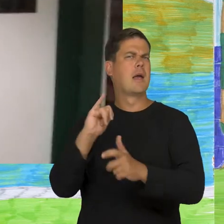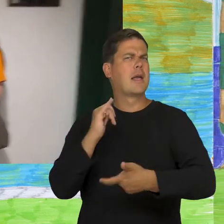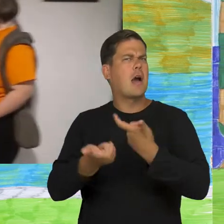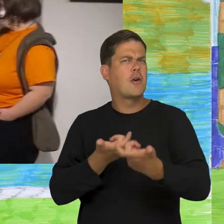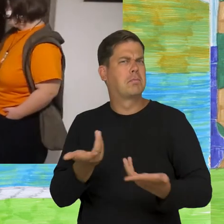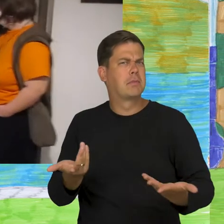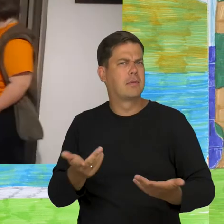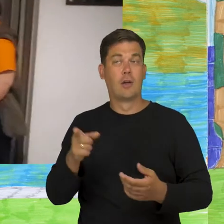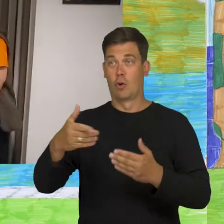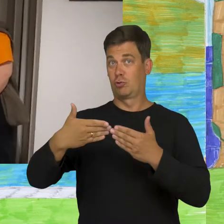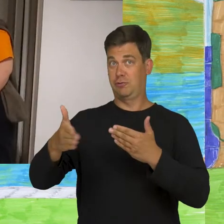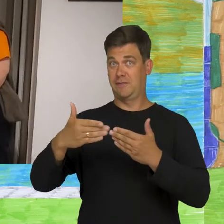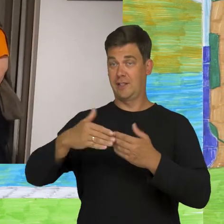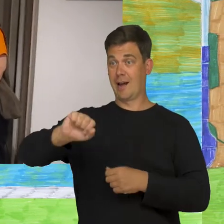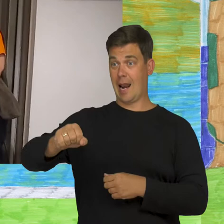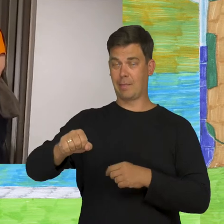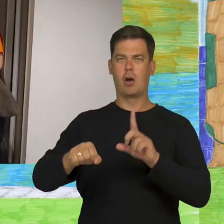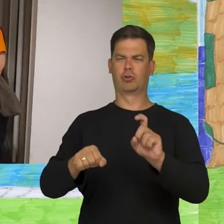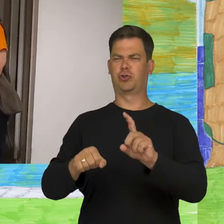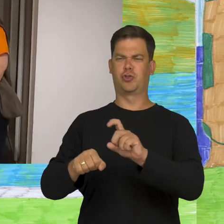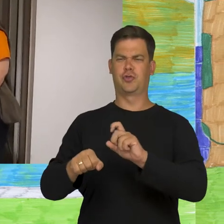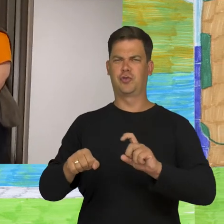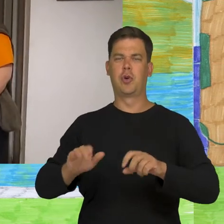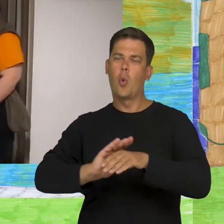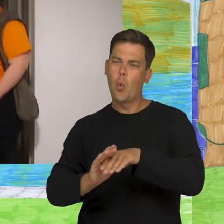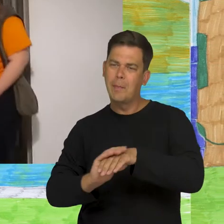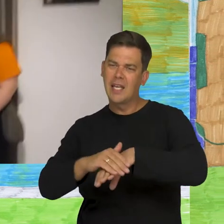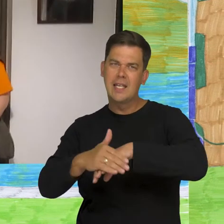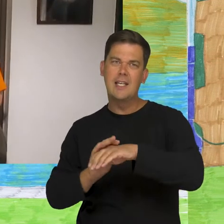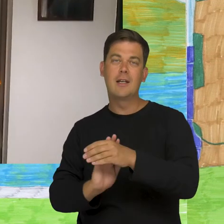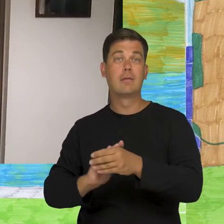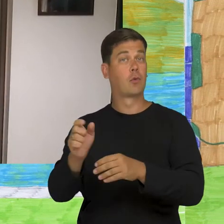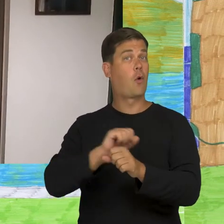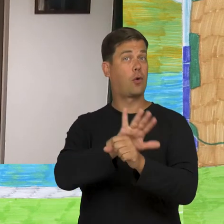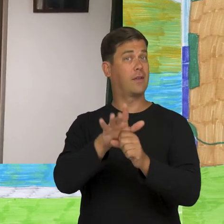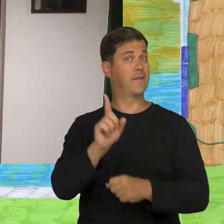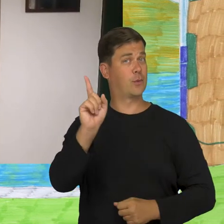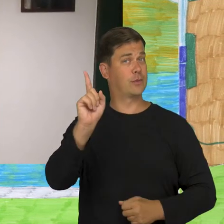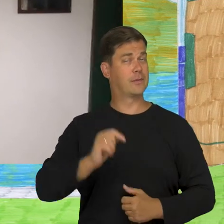how to disinfect door handles, all of them, at home while wearing masks against the coronavirus.